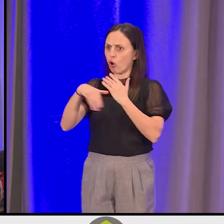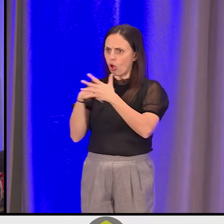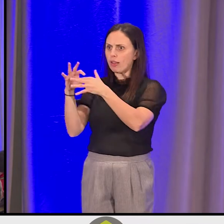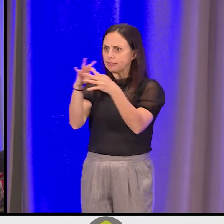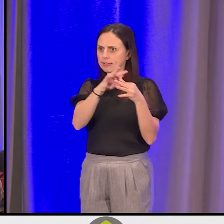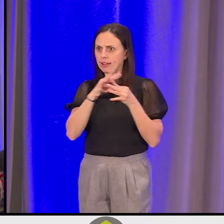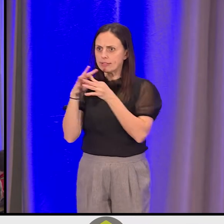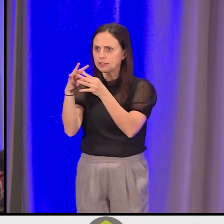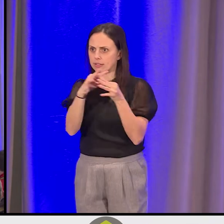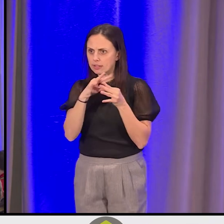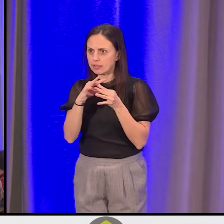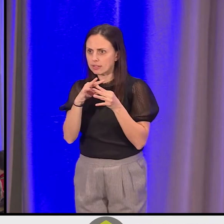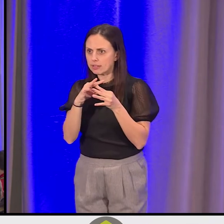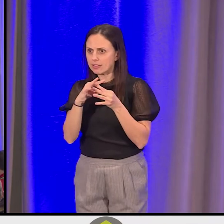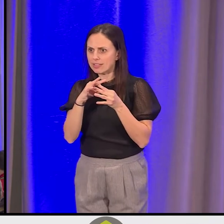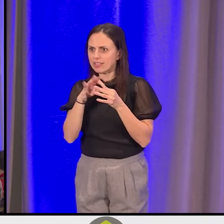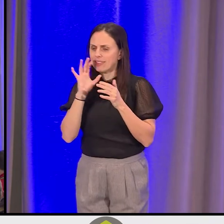and it all comes to the health and well-being of us.